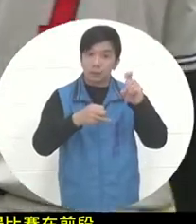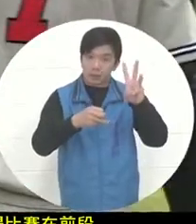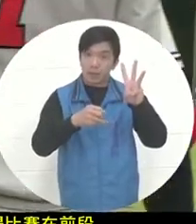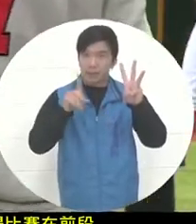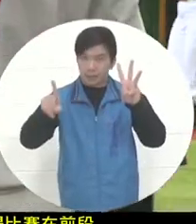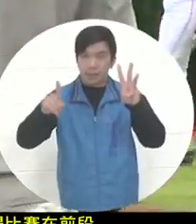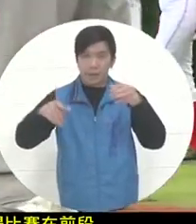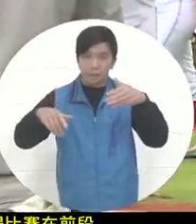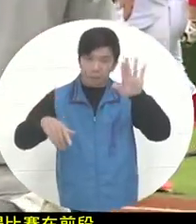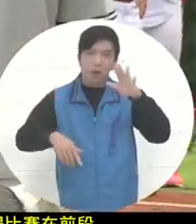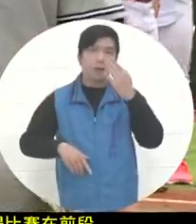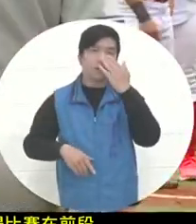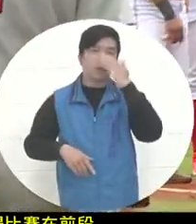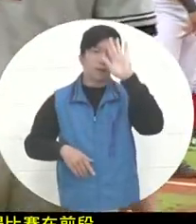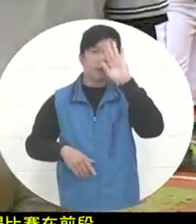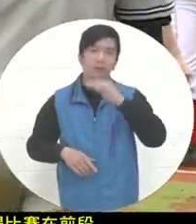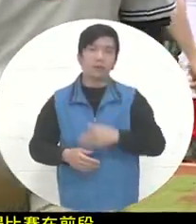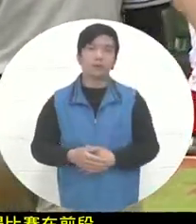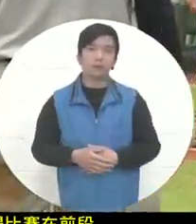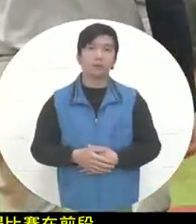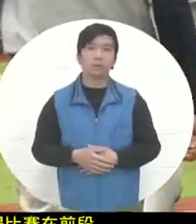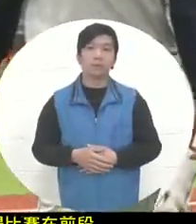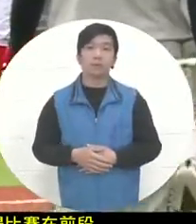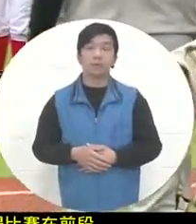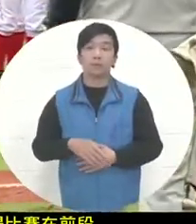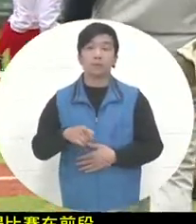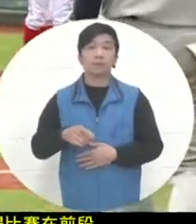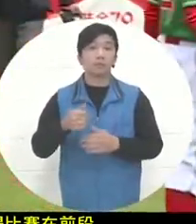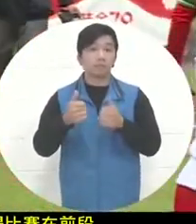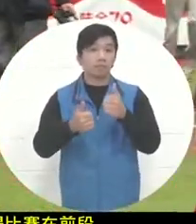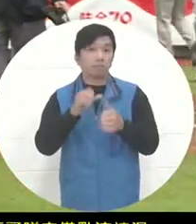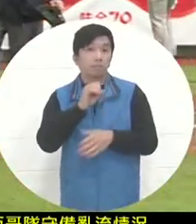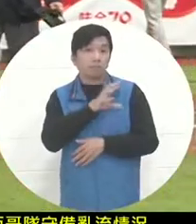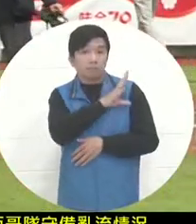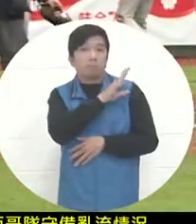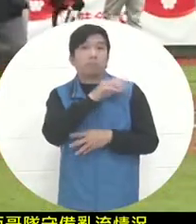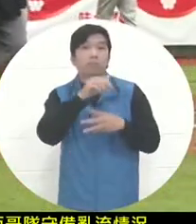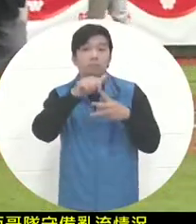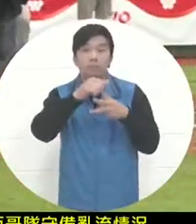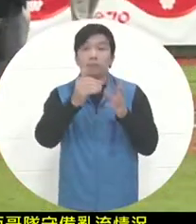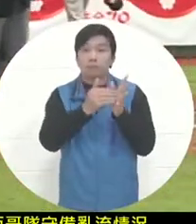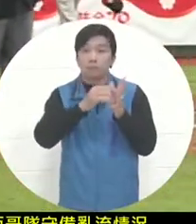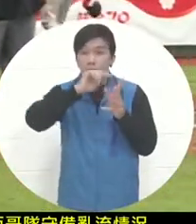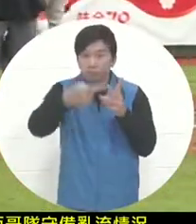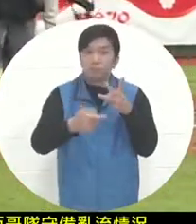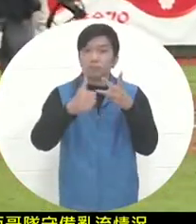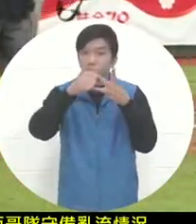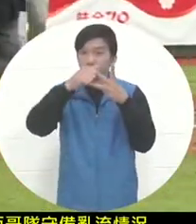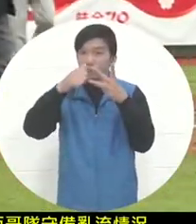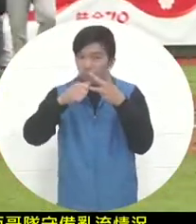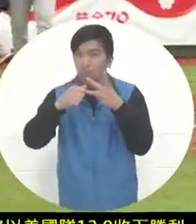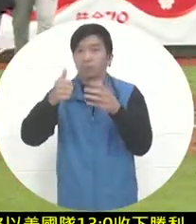with a final score of 13:1. After this game, there are two more games to be played today.